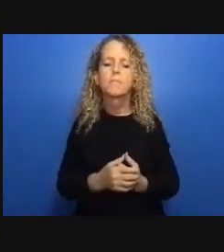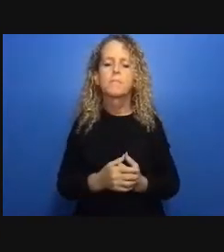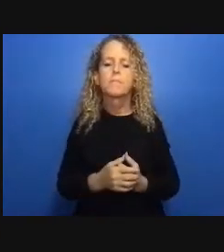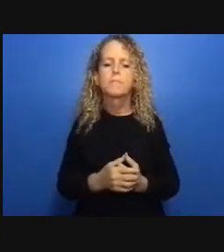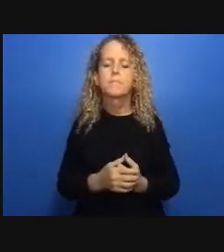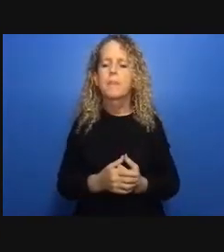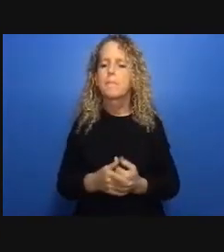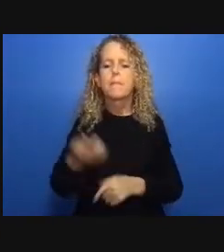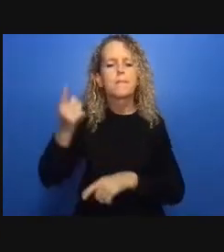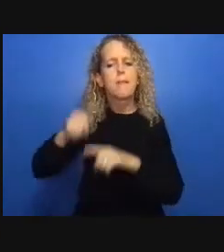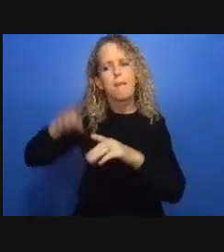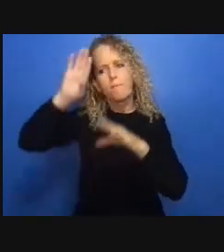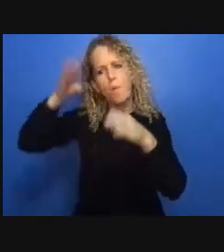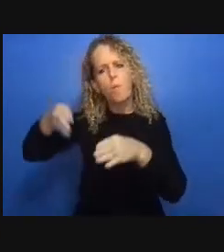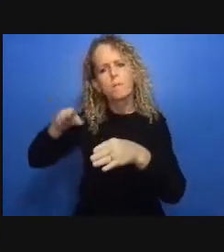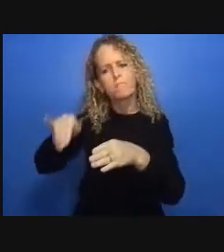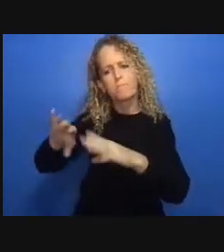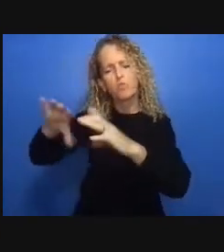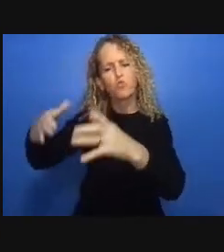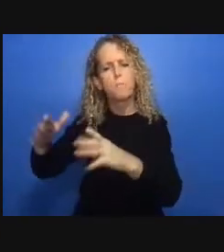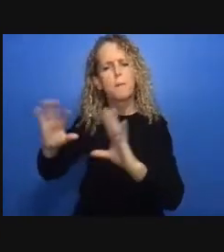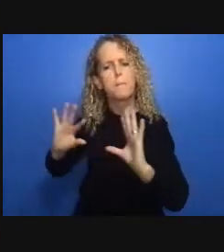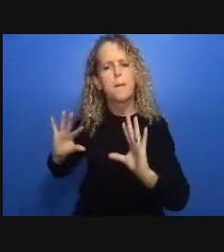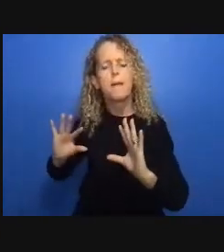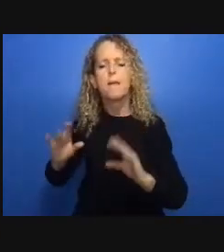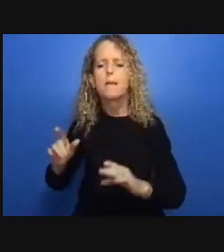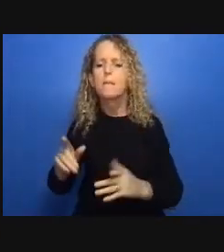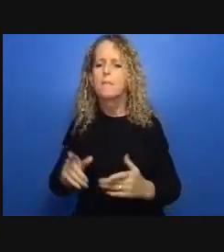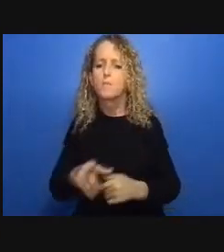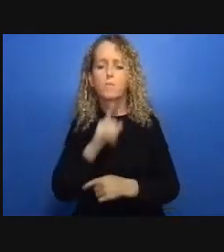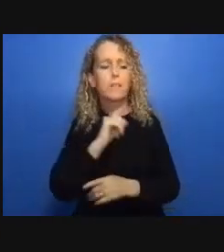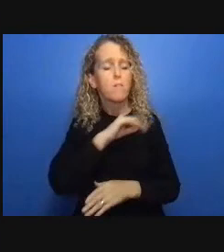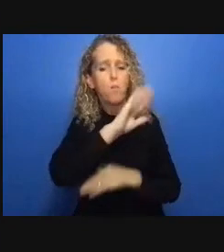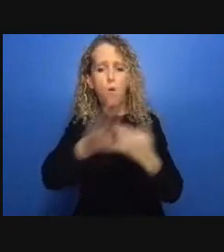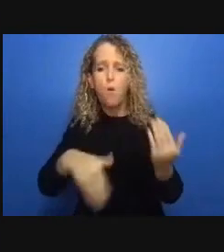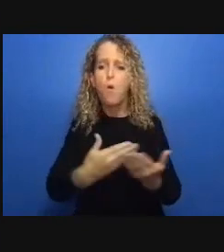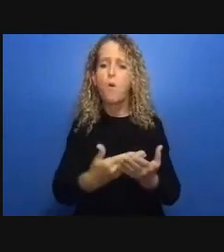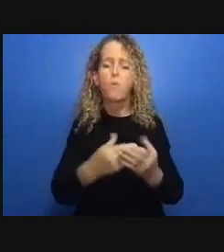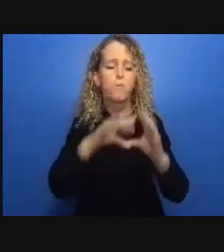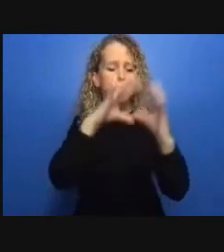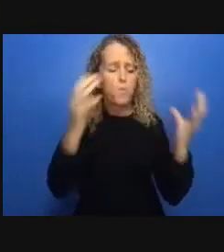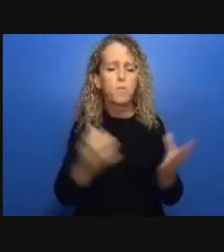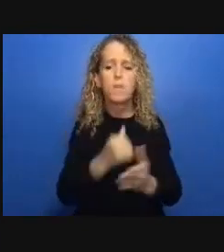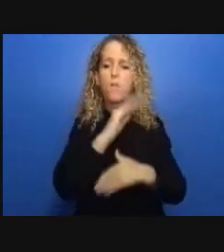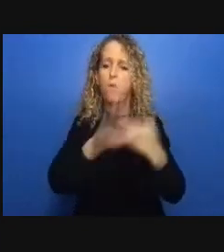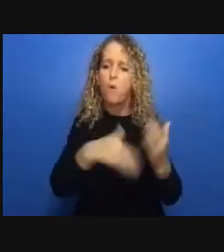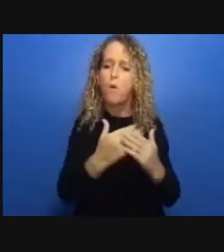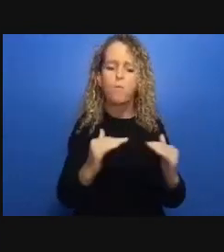to a whole range of social problems to more of what we could call a public health approach and an